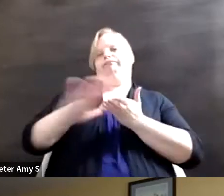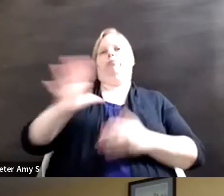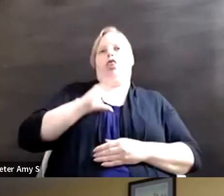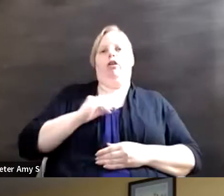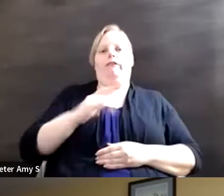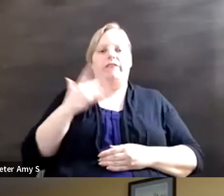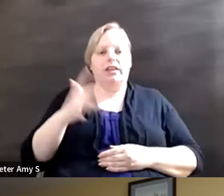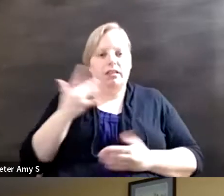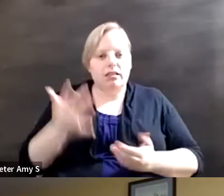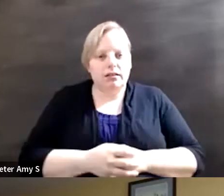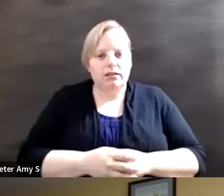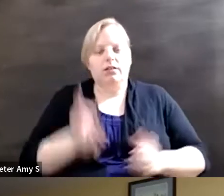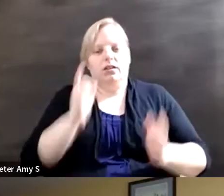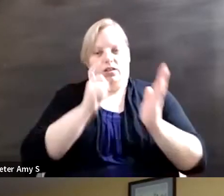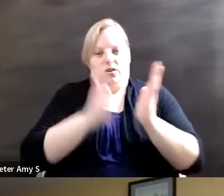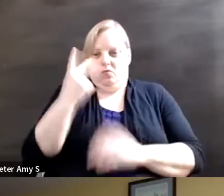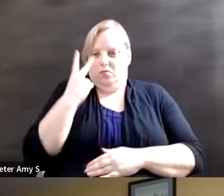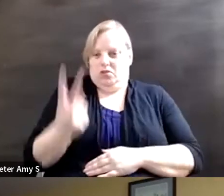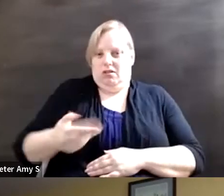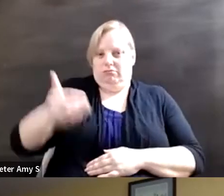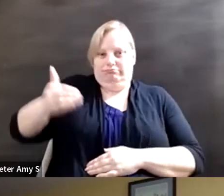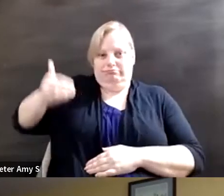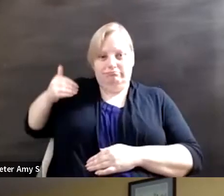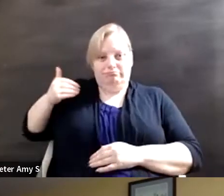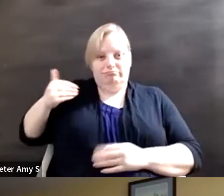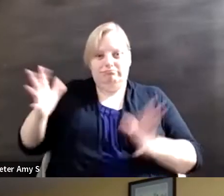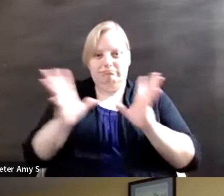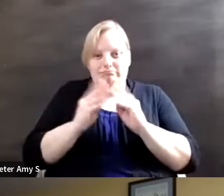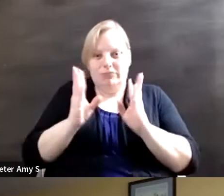Britney Spears hearings, you know, you can see the outrage, you know,